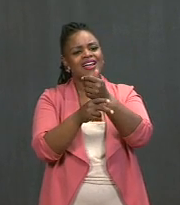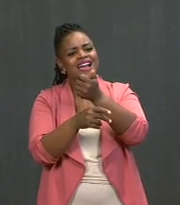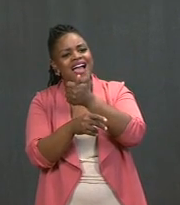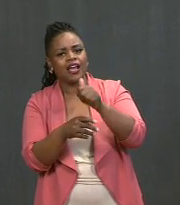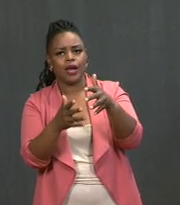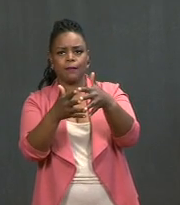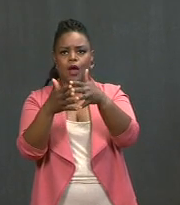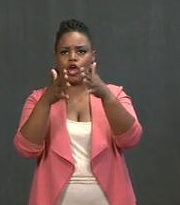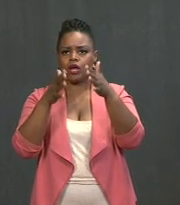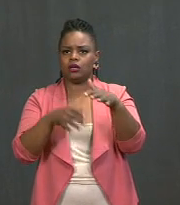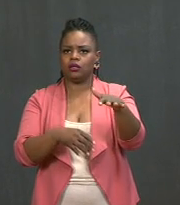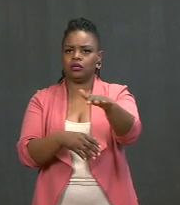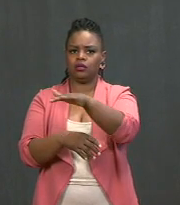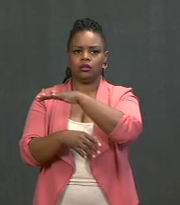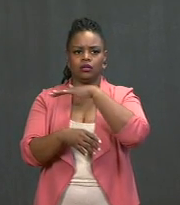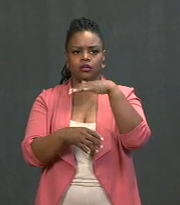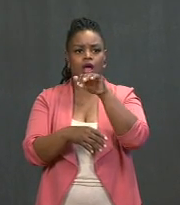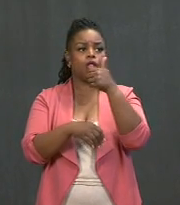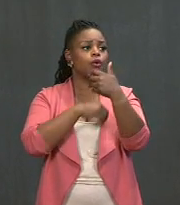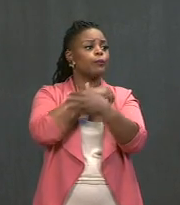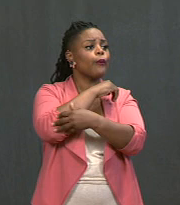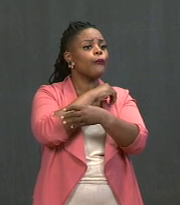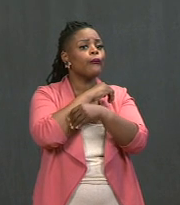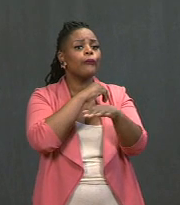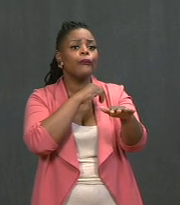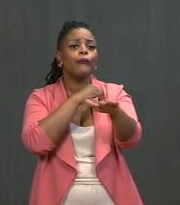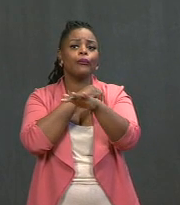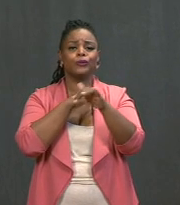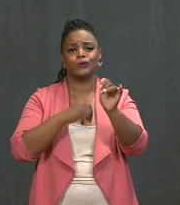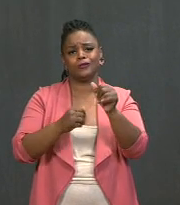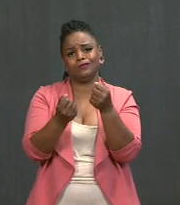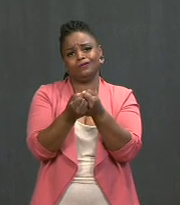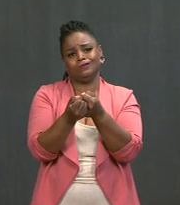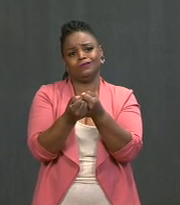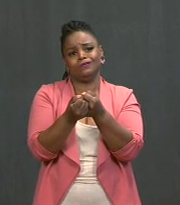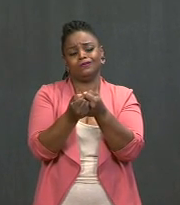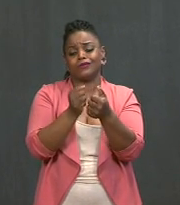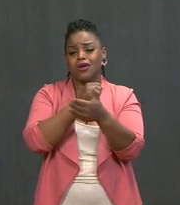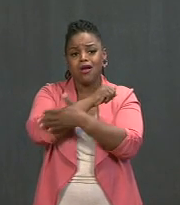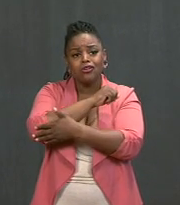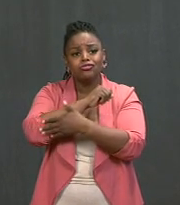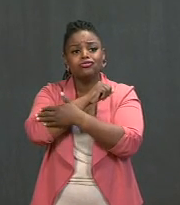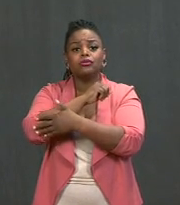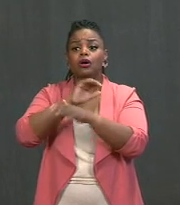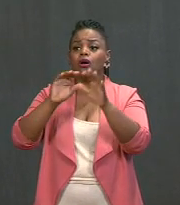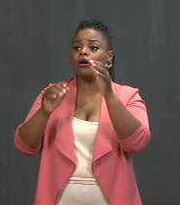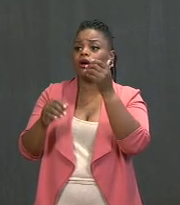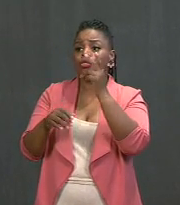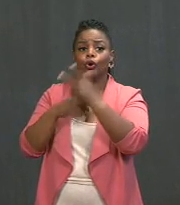and we're helping other poor countries -- countries around the world that don't have the money, the time, the expertise.